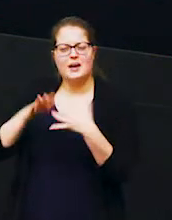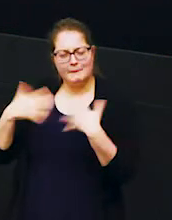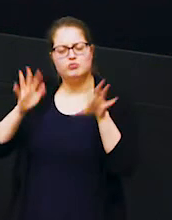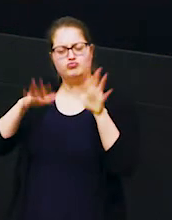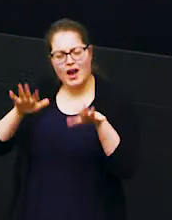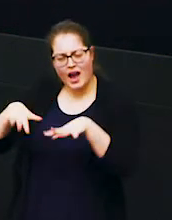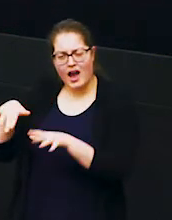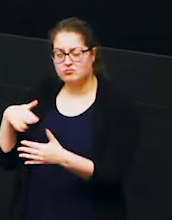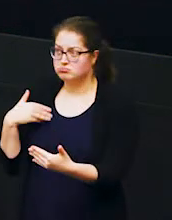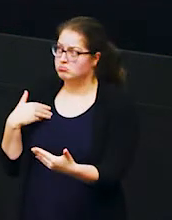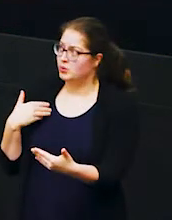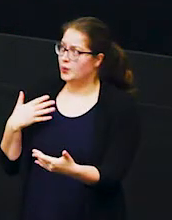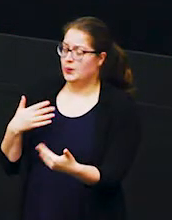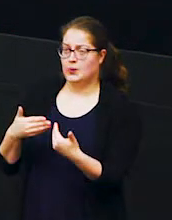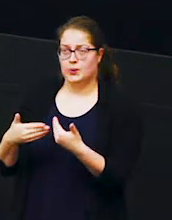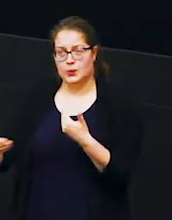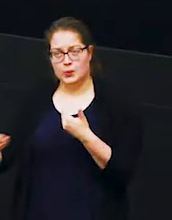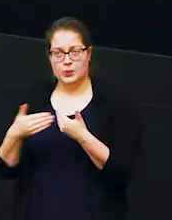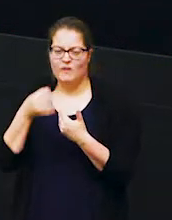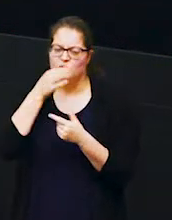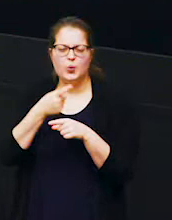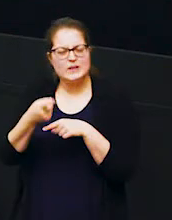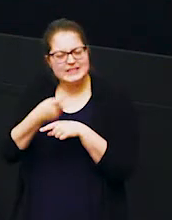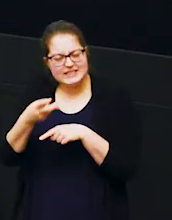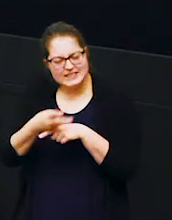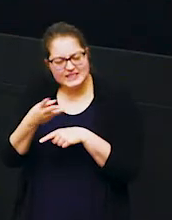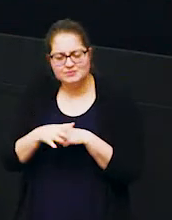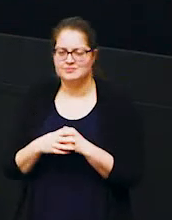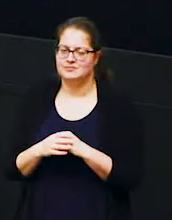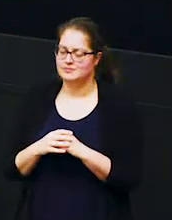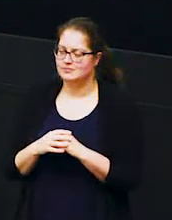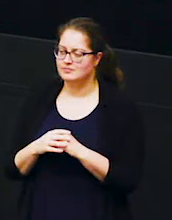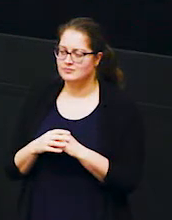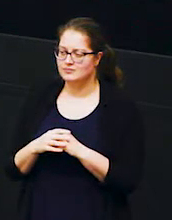go on for you know a few more weeks and the elephants spend time socializing